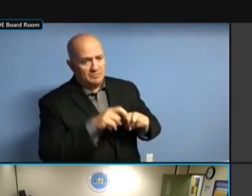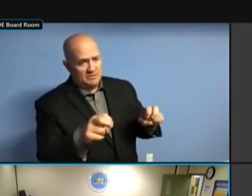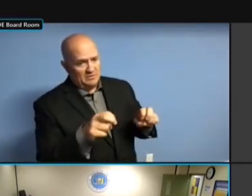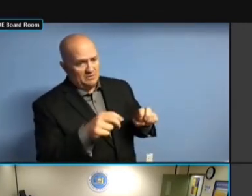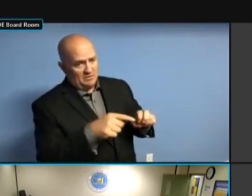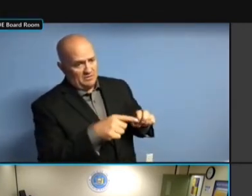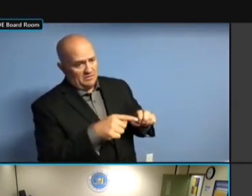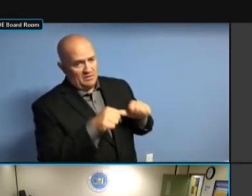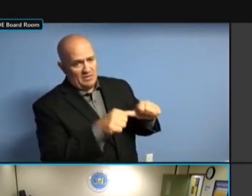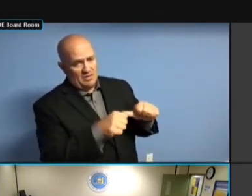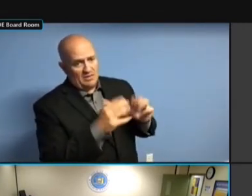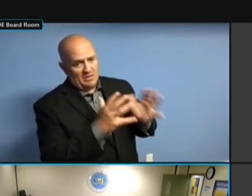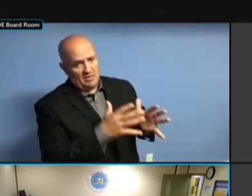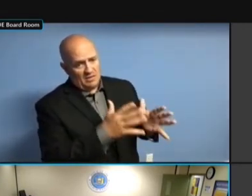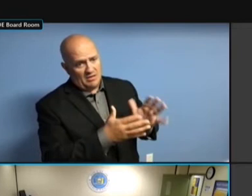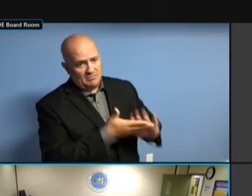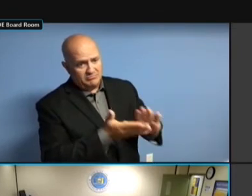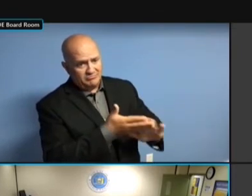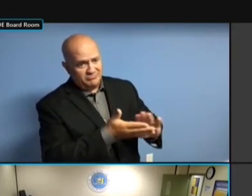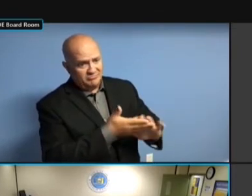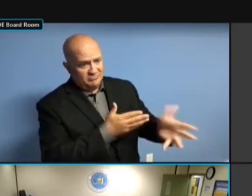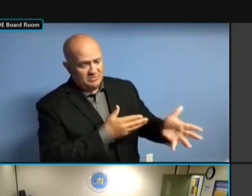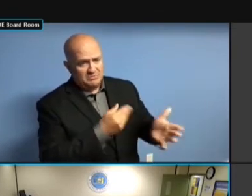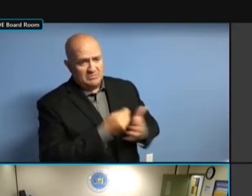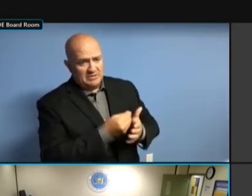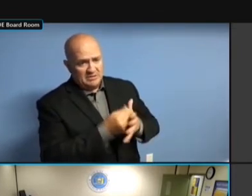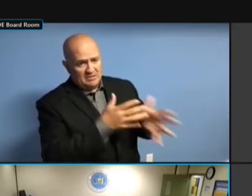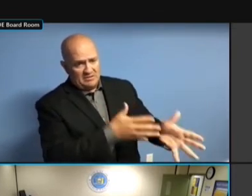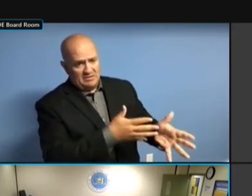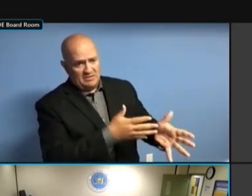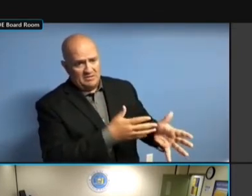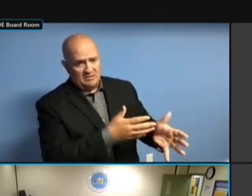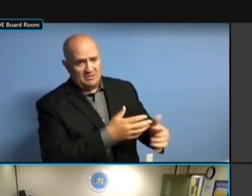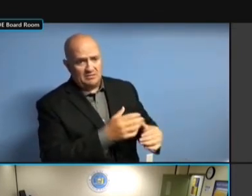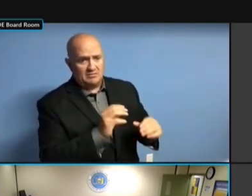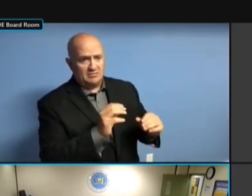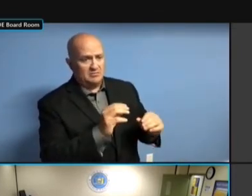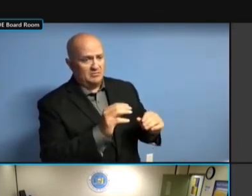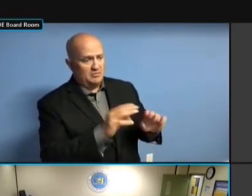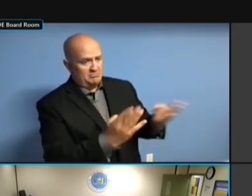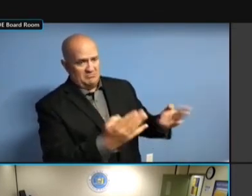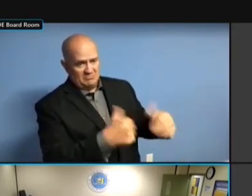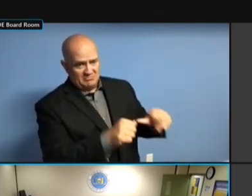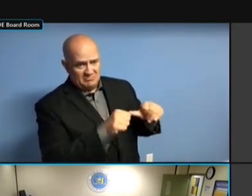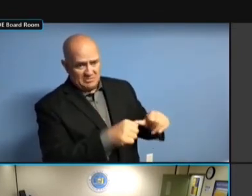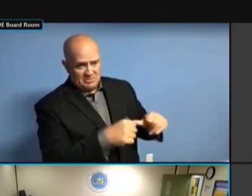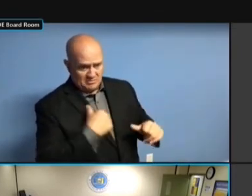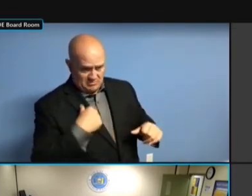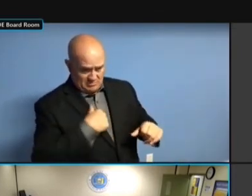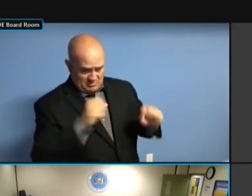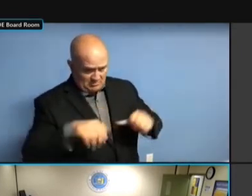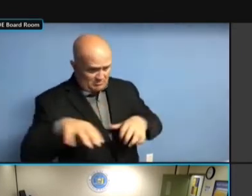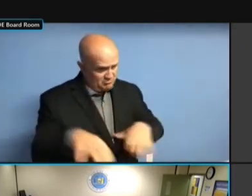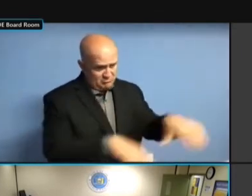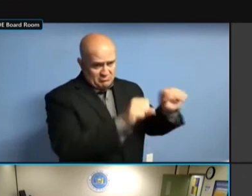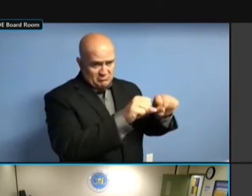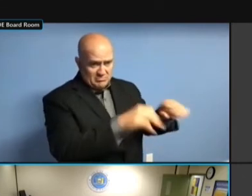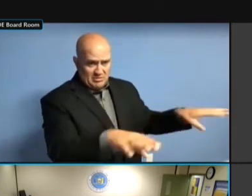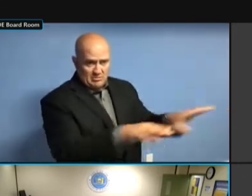ONE OF THE PROBLEMS WE'VE FOUND ONE OF THE PROBLEMS WE'VE FOUND IN ONE OF THE PROBLEMS WE'VE FOUND IN THIS ONE OF THE PROBLEMS WE'VE FOUND IN THIS REVIEW ONE OF THE PROBLEMS WE'VE FOUND IN THIS REVIEW IS ONE OF THE PROBLEMS WE'VE FOUND IN THIS REVIEW IS A ONE OF THE PROBLEMS WE'VE FOUND IN THIS REVIEW IS A LOT ONE OF THE PROBLEMS WE'VE FOUND IN THIS REVIEW IS A LOT OF ONE OF THE PROBLEMS WE'VE FOUND IN THIS REVIEW IS A LOT OF THE IN THIS REVIEW IS A LOT OF THE IN THIS REVIEW IS A LOT OF THE OLD IN THIS REVIEW IS A LOT OF THE OLD NEW IN THIS REVIEW IS A LOT OF THE OLD NEW YORK IN THIS REVIEW IS A LOT OF THE OLD NEW YORK CITY IN THIS REVIEW IS A LOT OF THE OLD NEW YORK CITY CAMPAIGN OLD NEW YORK CITY CAMPAIGN OLD NEW YORK CITY CAMPAIGN FINANCE OLD NEW YORK CITY CAMPAIGN FINANCE PEOPLE OLD NEW YORK CITY CAMPAIGN FINANCE PEOPLE THAT OLD NEW YORK CITY CAMPAIGN FINANCE PEOPLE THAT WERE OLD NEW YORK CITY CAMPAIGN FINANCE PEOPLE THAT WERE AUDITED FINANCE PEOPLE THAT WERE AUDITED FINANCE PEOPLE THAT WERE AUDITED AND FINANCE PEOPLE THAT WERE AUDITED AND REVIEWED FINANCE PEOPLE THAT WERE AUDITED AND REVIEWED AT FINANCE PEOPLE THAT WERE AUDITED AND REVIEWED AT THEIR FINANCE PEOPLE THAT WERE AUDITED AND REVIEWED AT THEIR END FINANCE PEOPLE THAT WERE AUDITED AND REVIEWED AT THEIR END AND AND REVIEWED AT THEIR END AND AND REVIEWED AT THEIR END AND SHUT